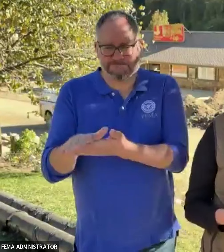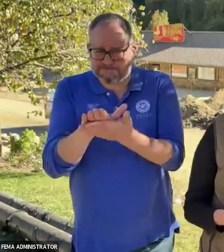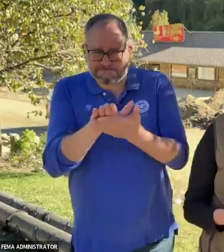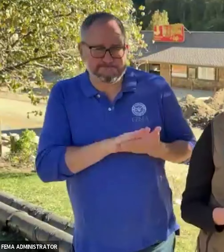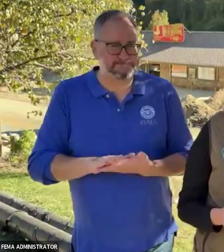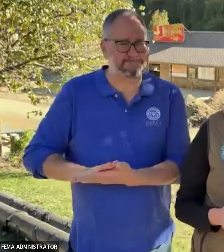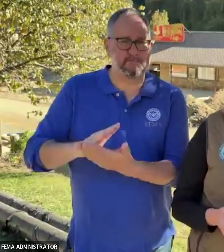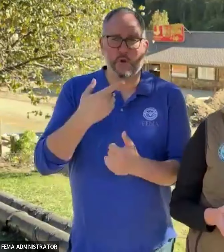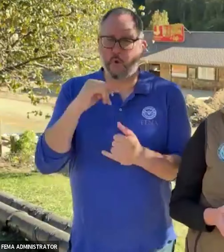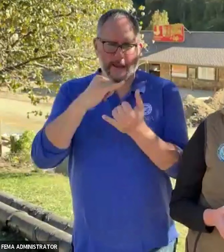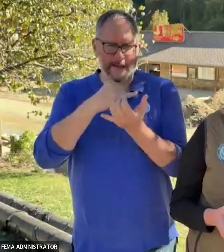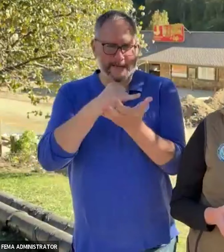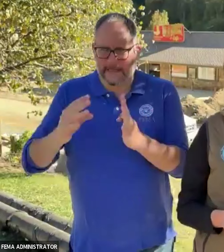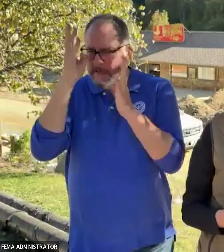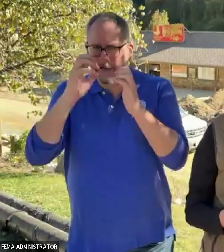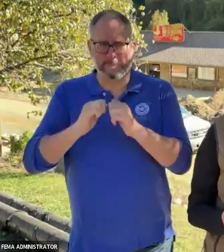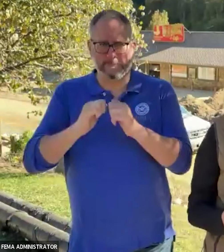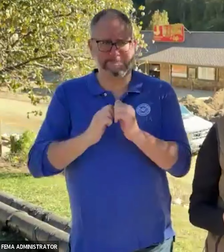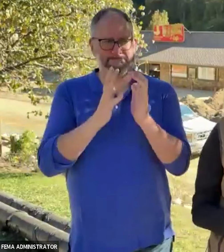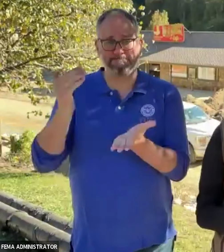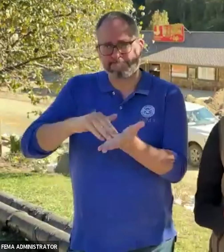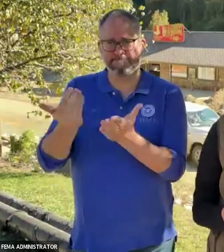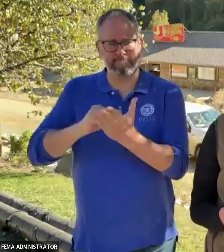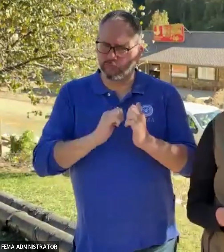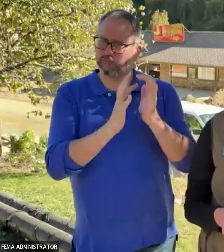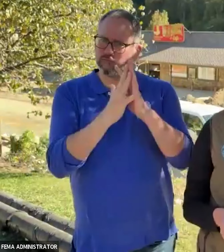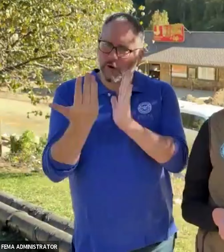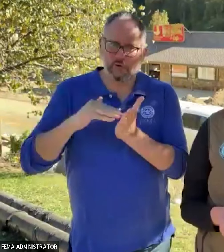how they're going to rebuild and rebuilding in a way that's going to make them more resilient.